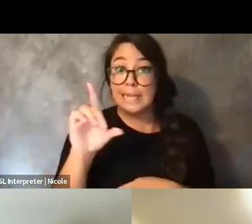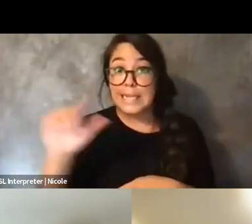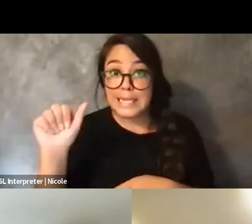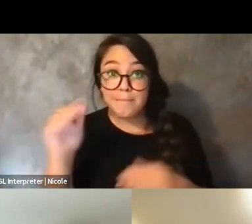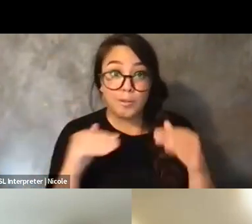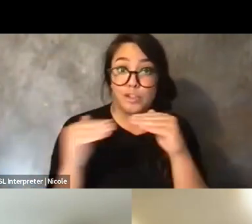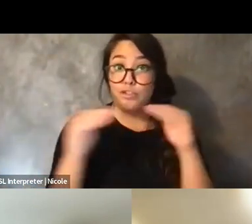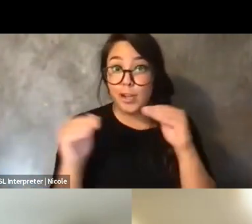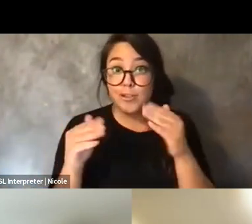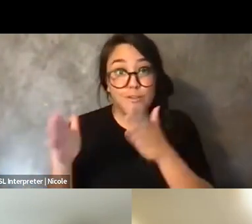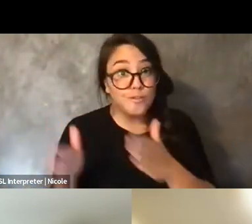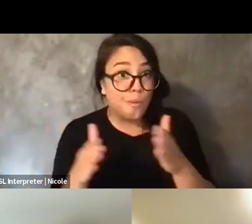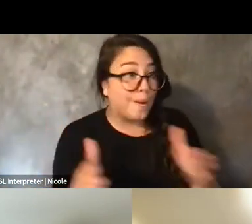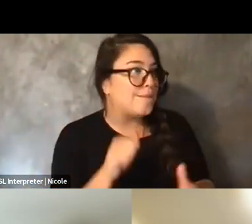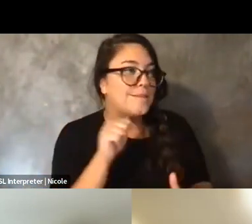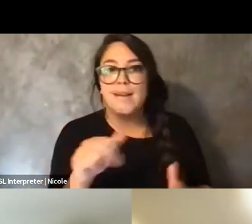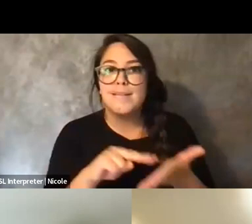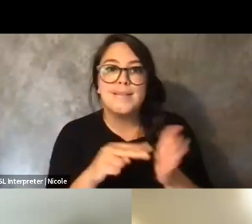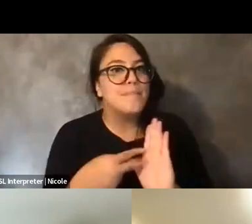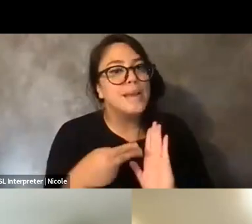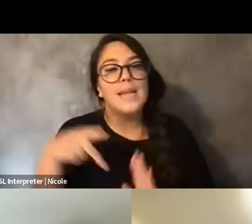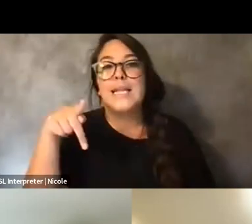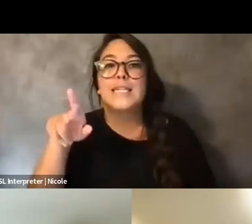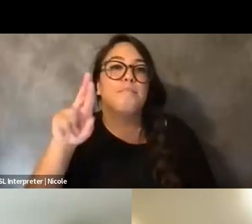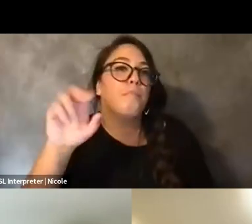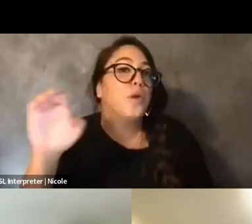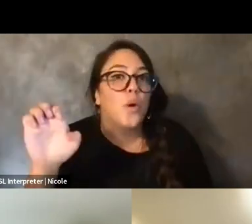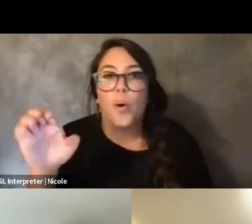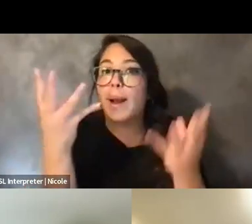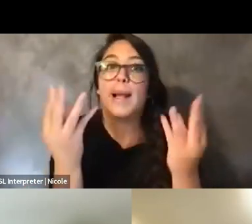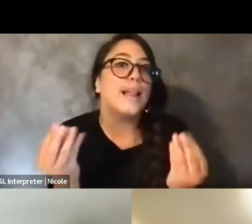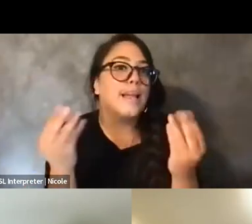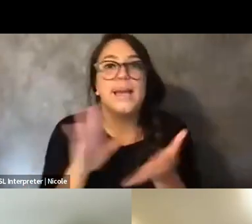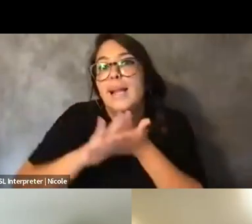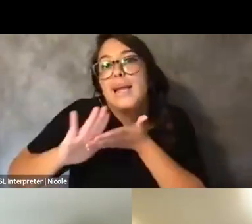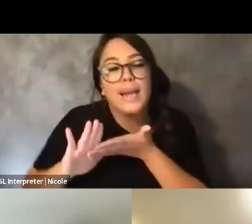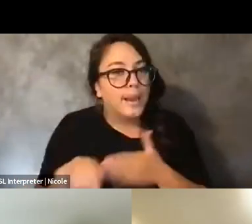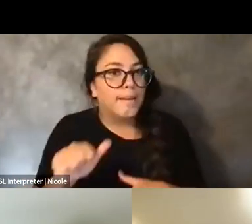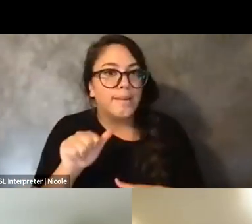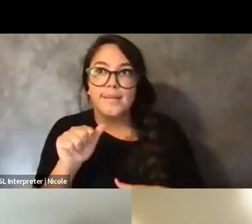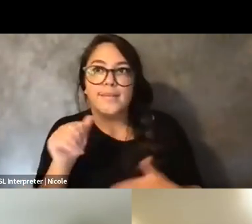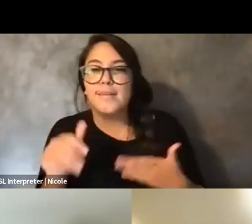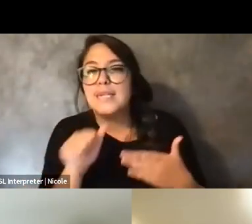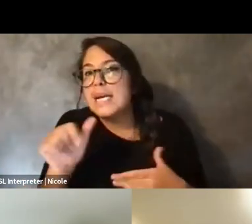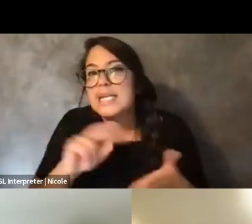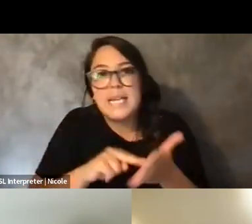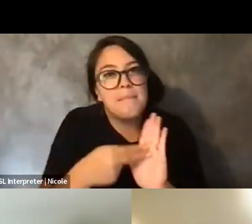And it's a space that's untouched by anti-Blackness or fat phobia or anti-fatness